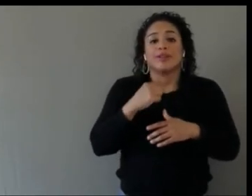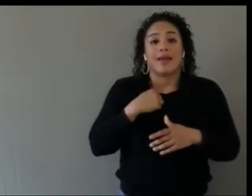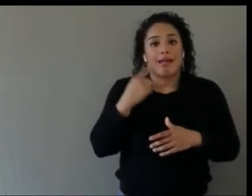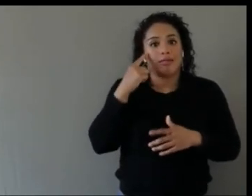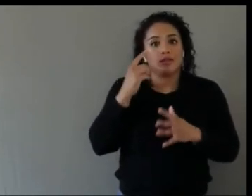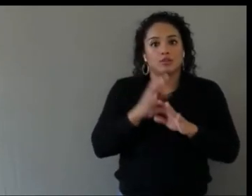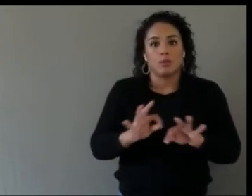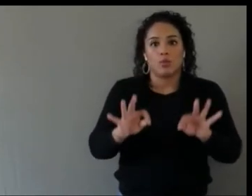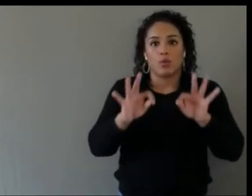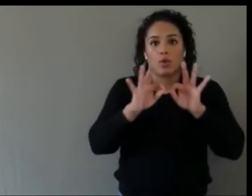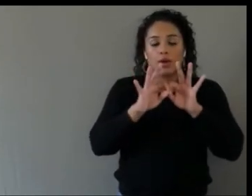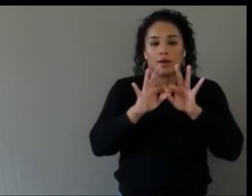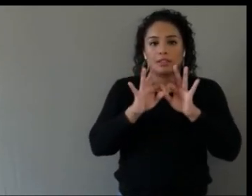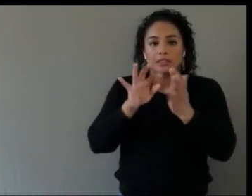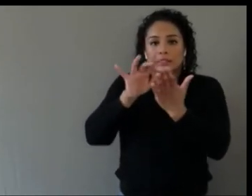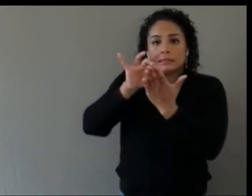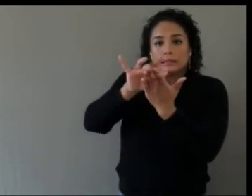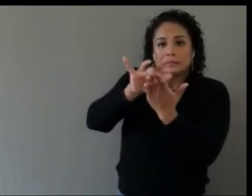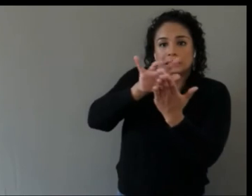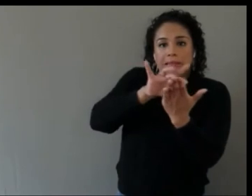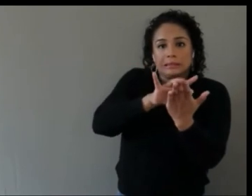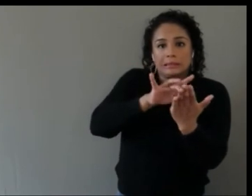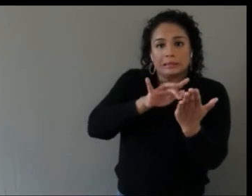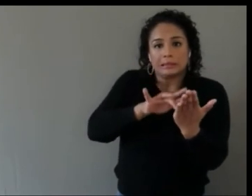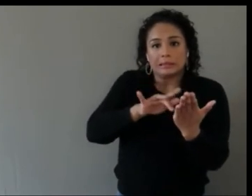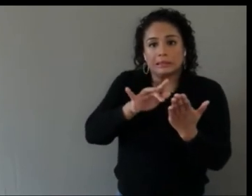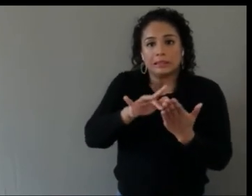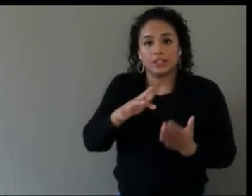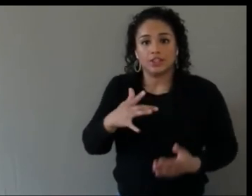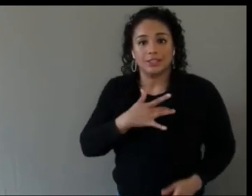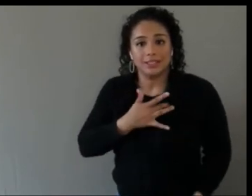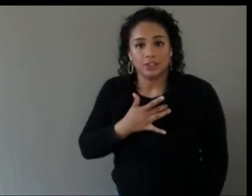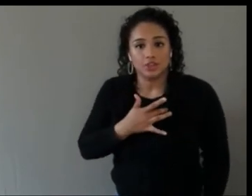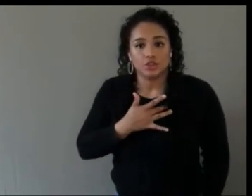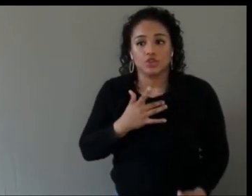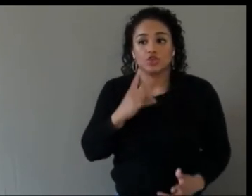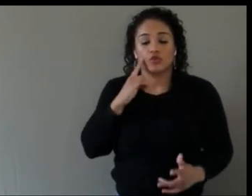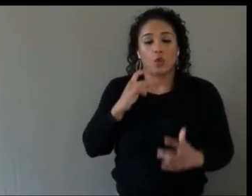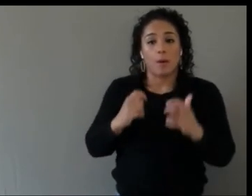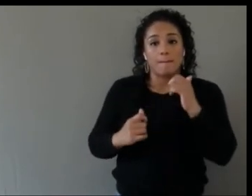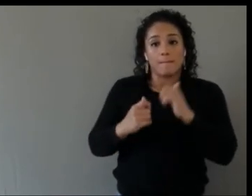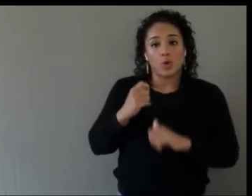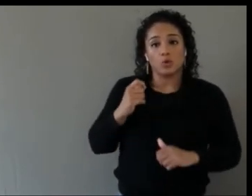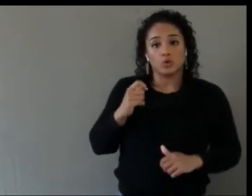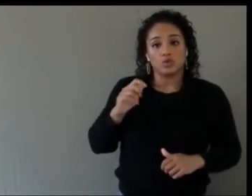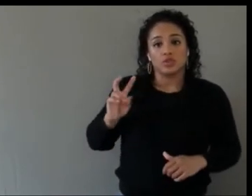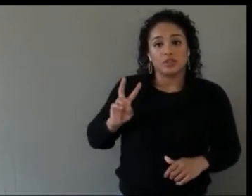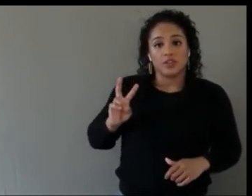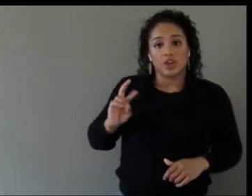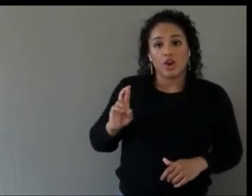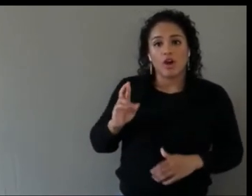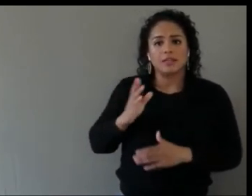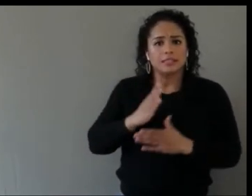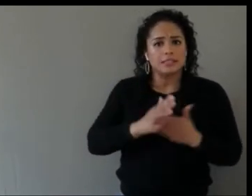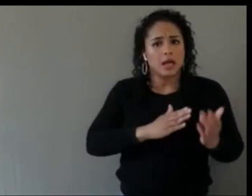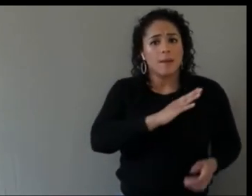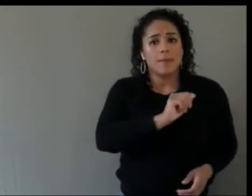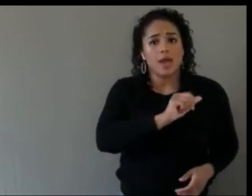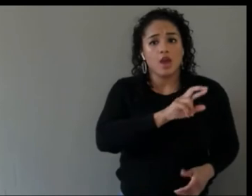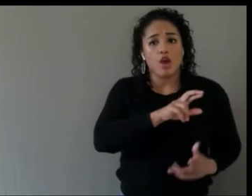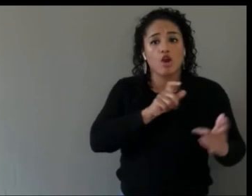touch sensors on most of the VR, and some of the AR controllers, where that matters,